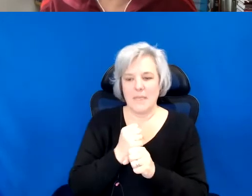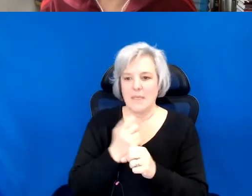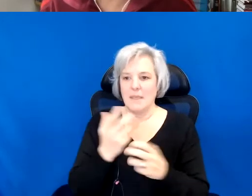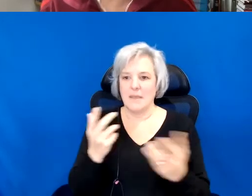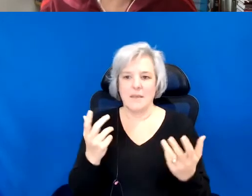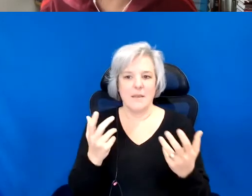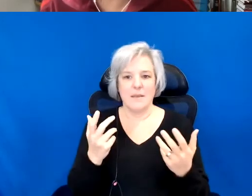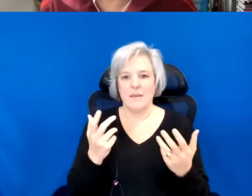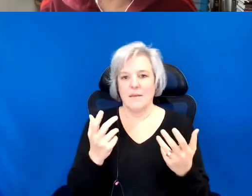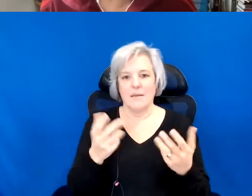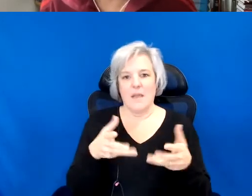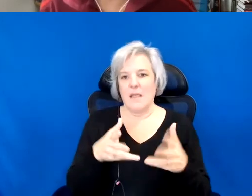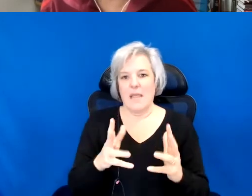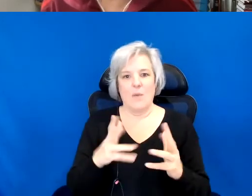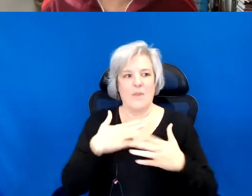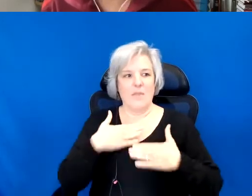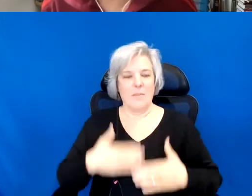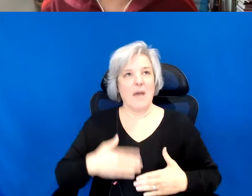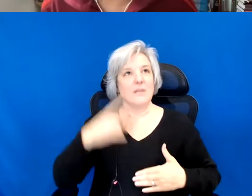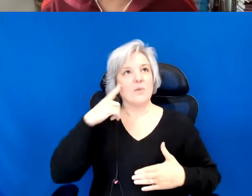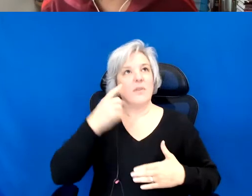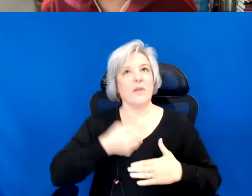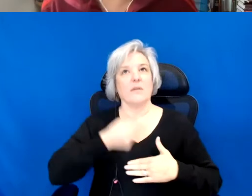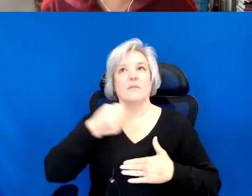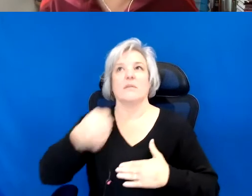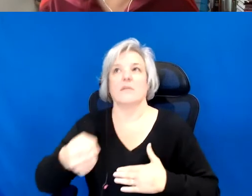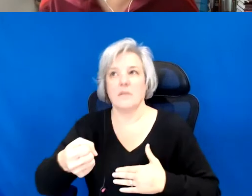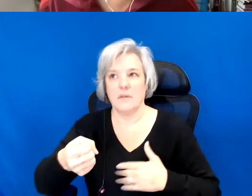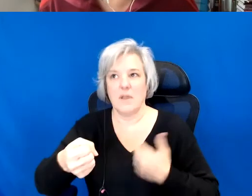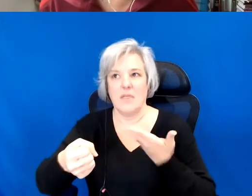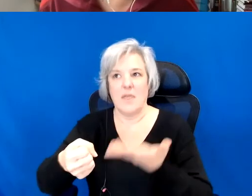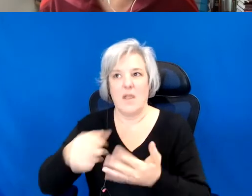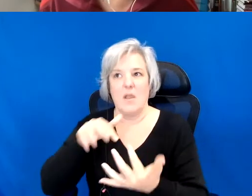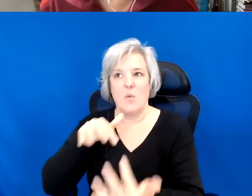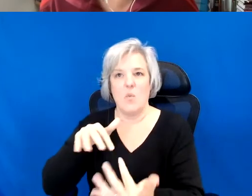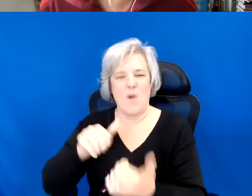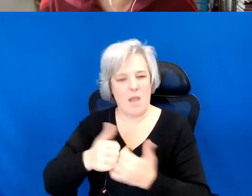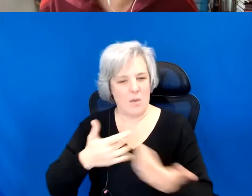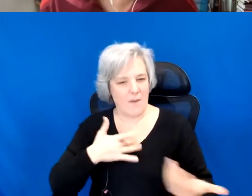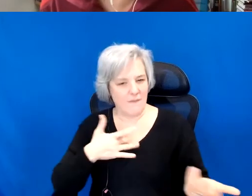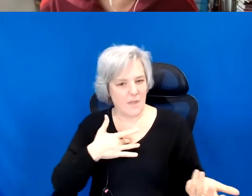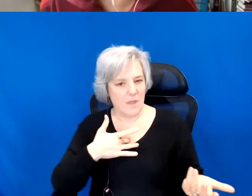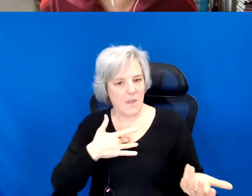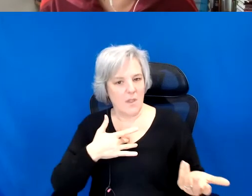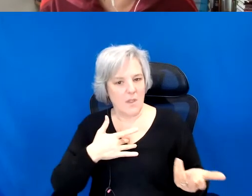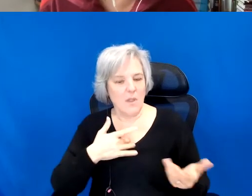body even for a moment in a time of war. But, and it is not as impractical I think